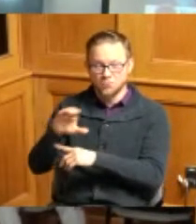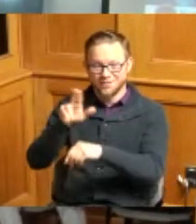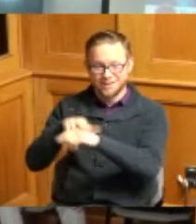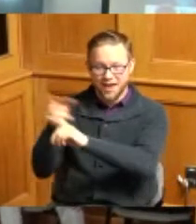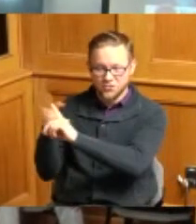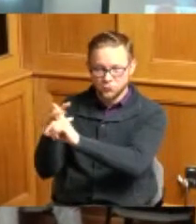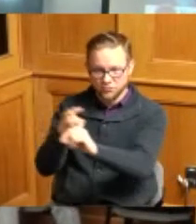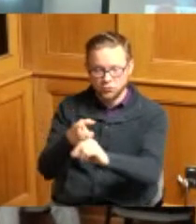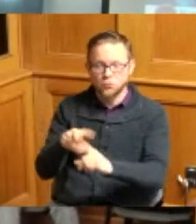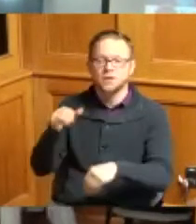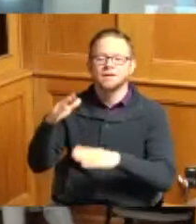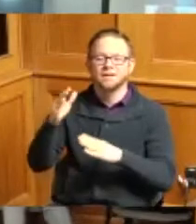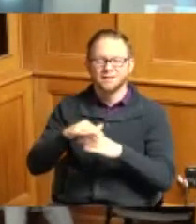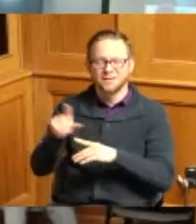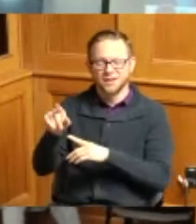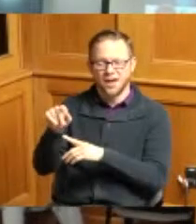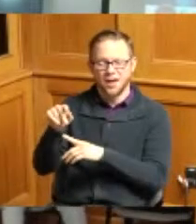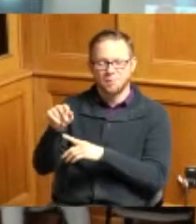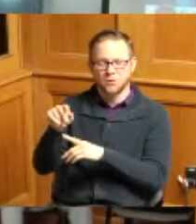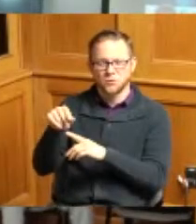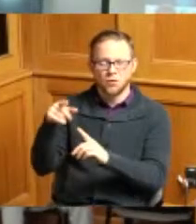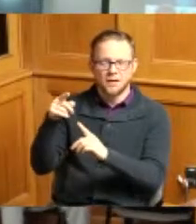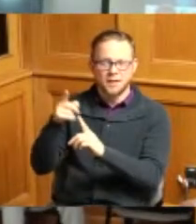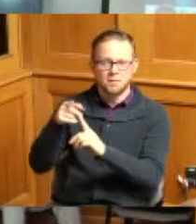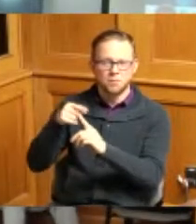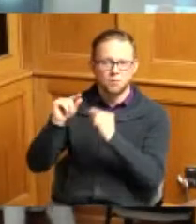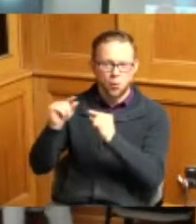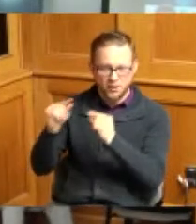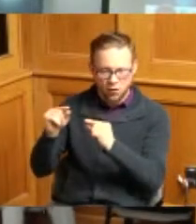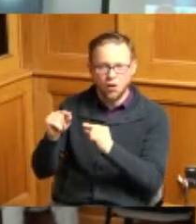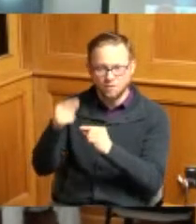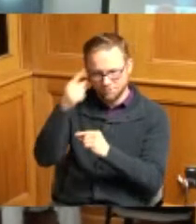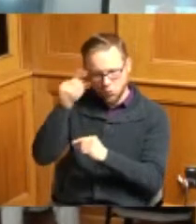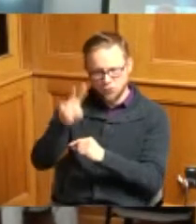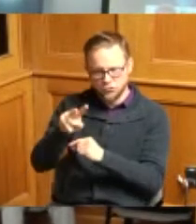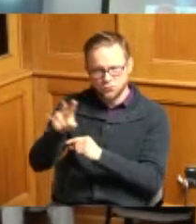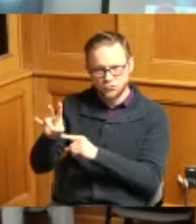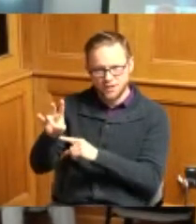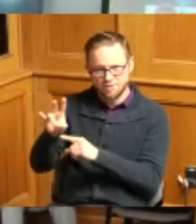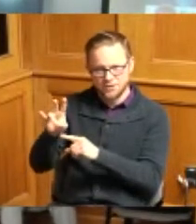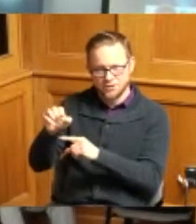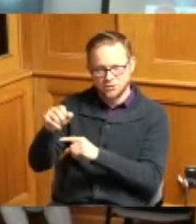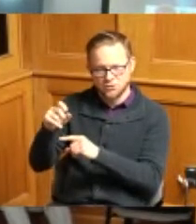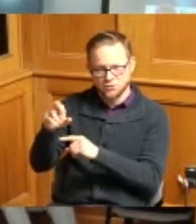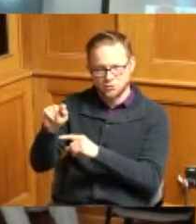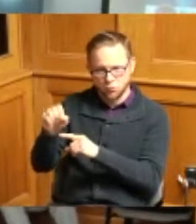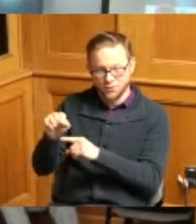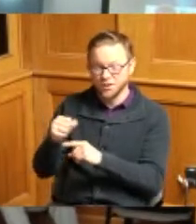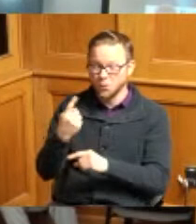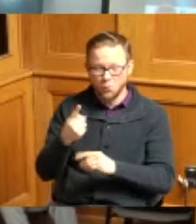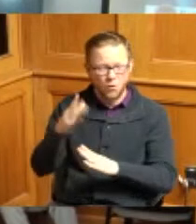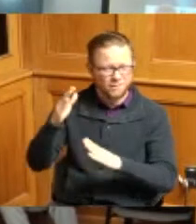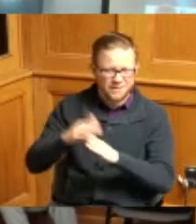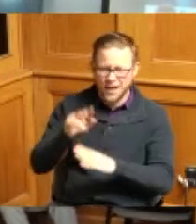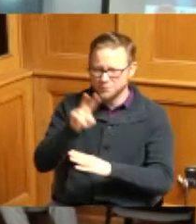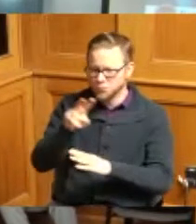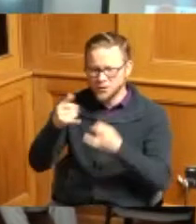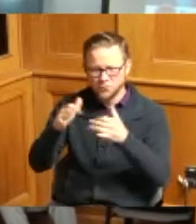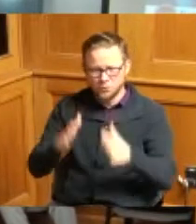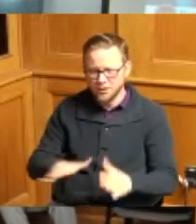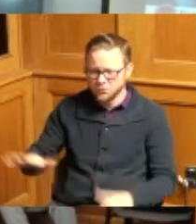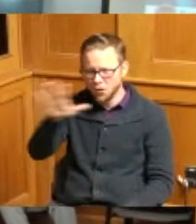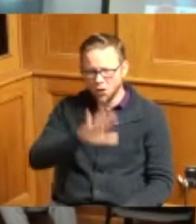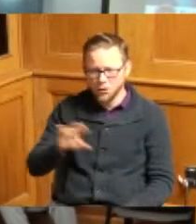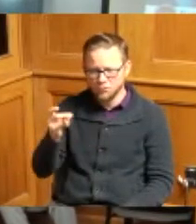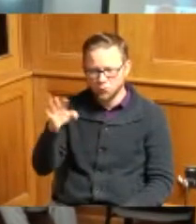guard for 247 sports named one of the top 22 players in the state of Ohio for 21 through 22